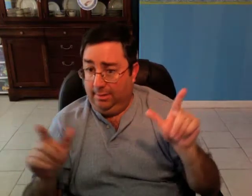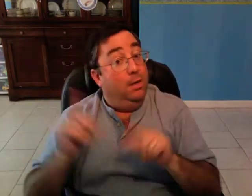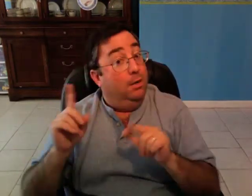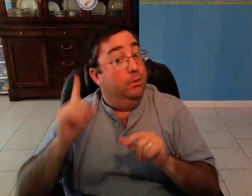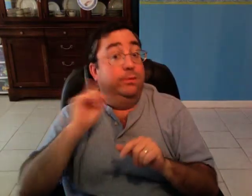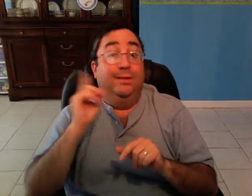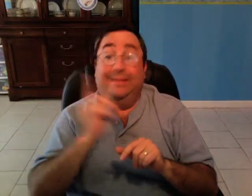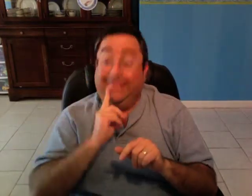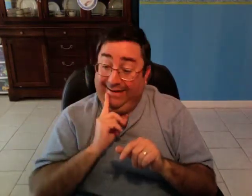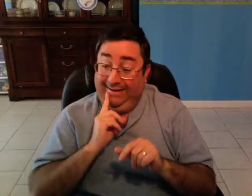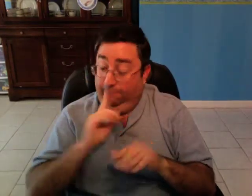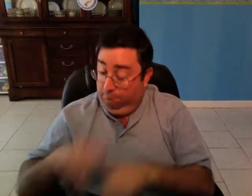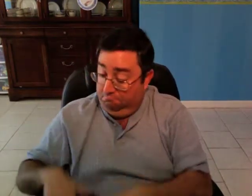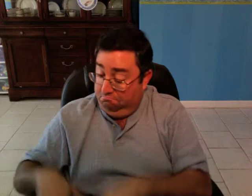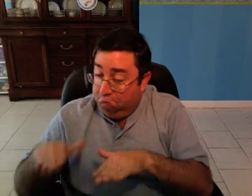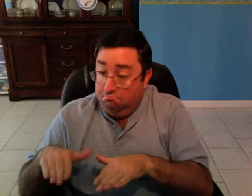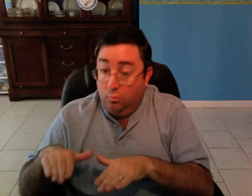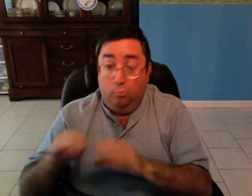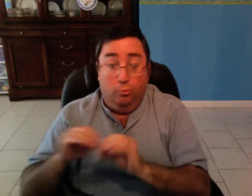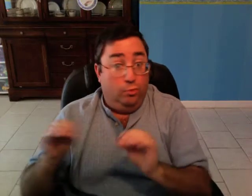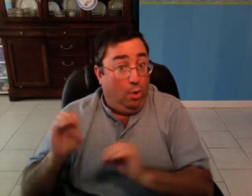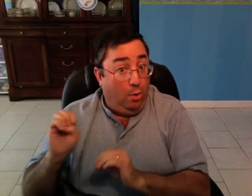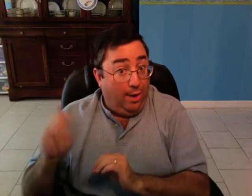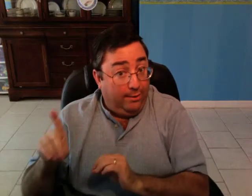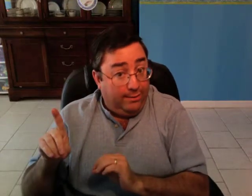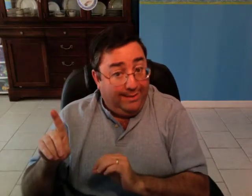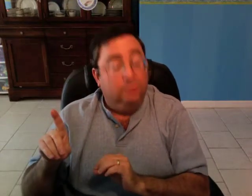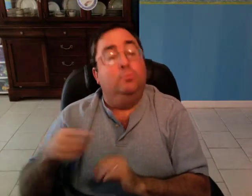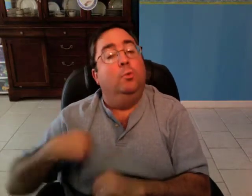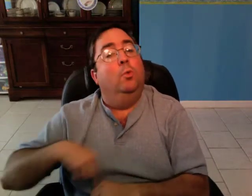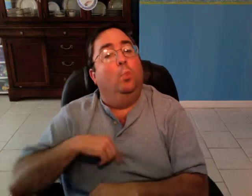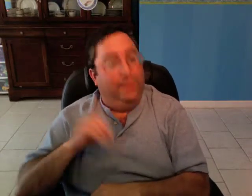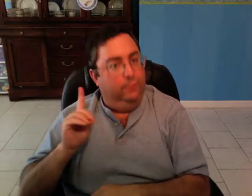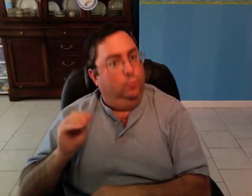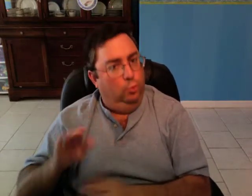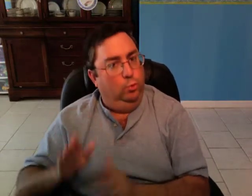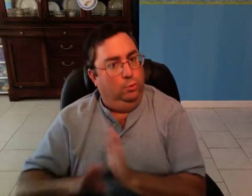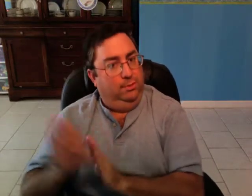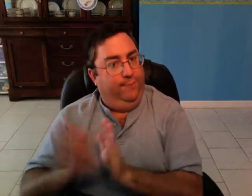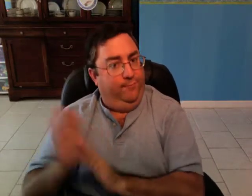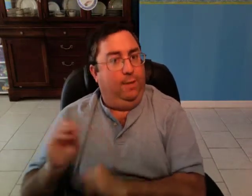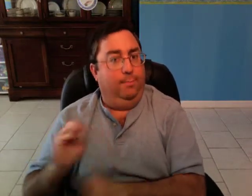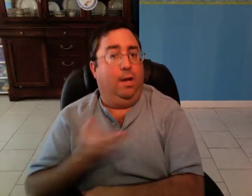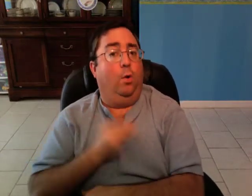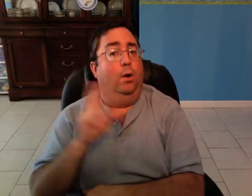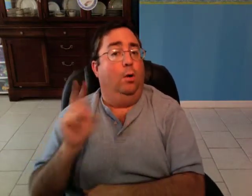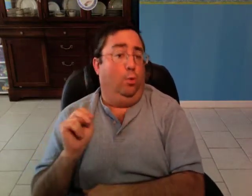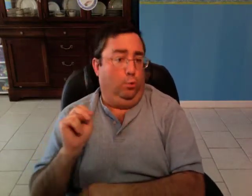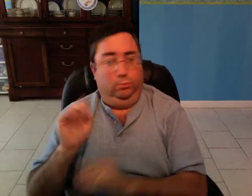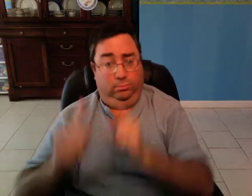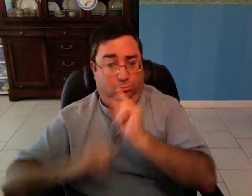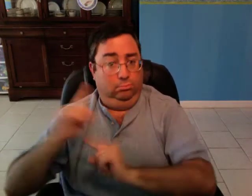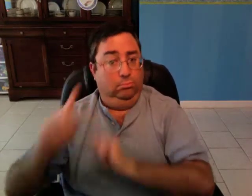And if Deaf people grow up without ASL, we still develop our own signs.